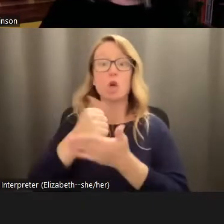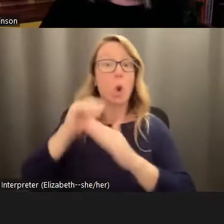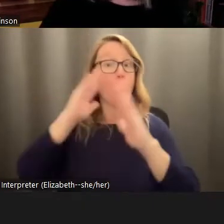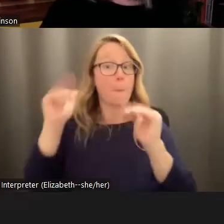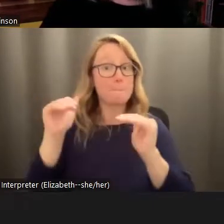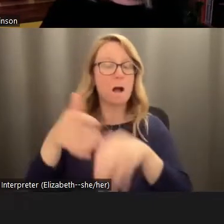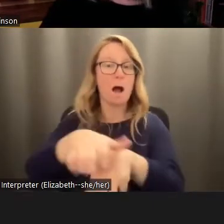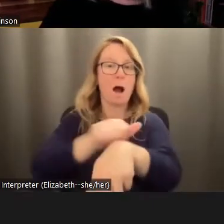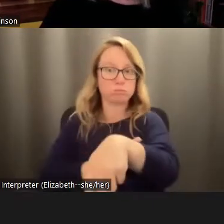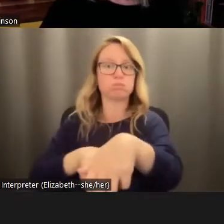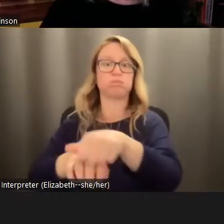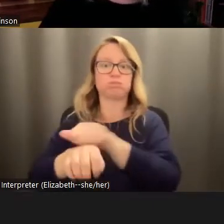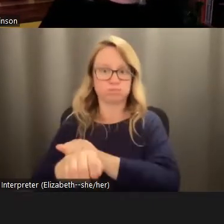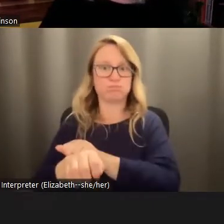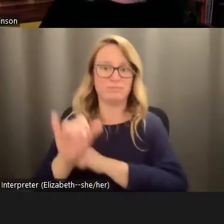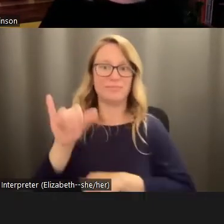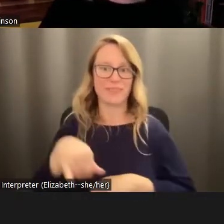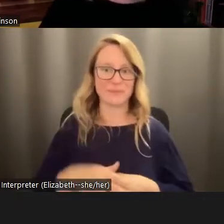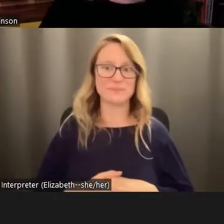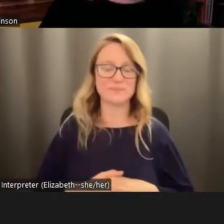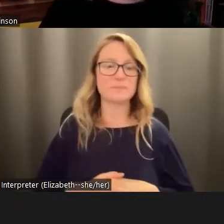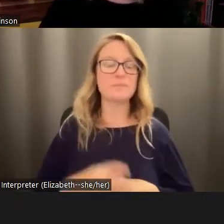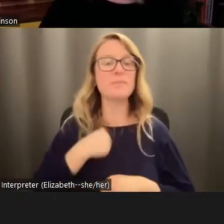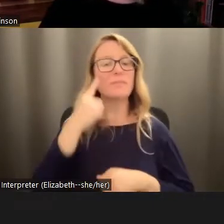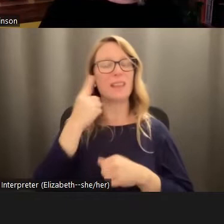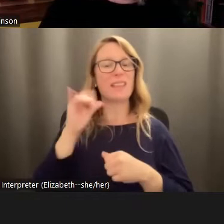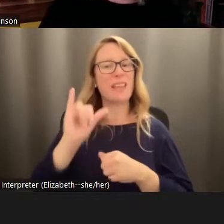sleeves. And I think this is a more powerful way to frame hope.